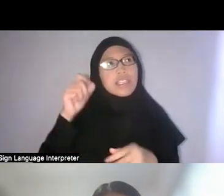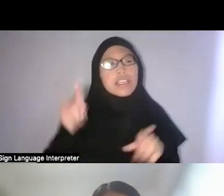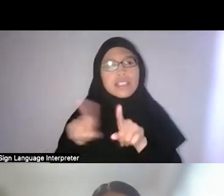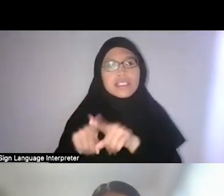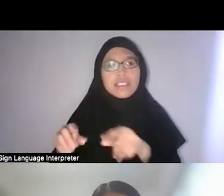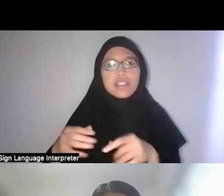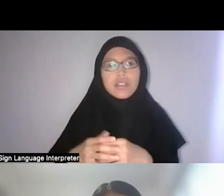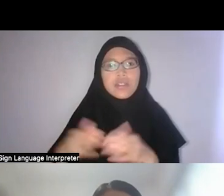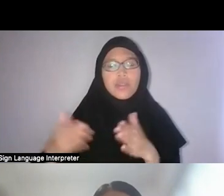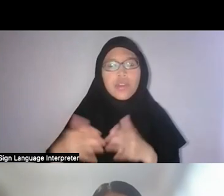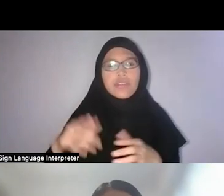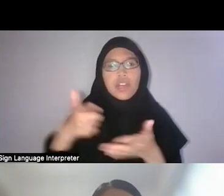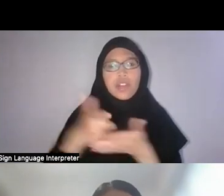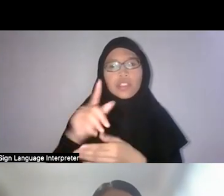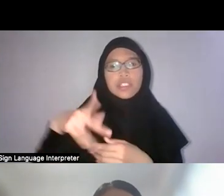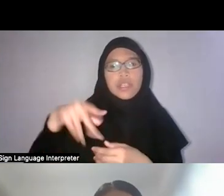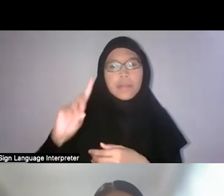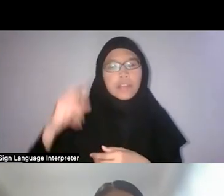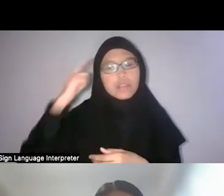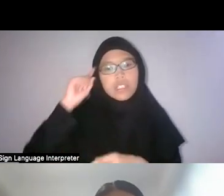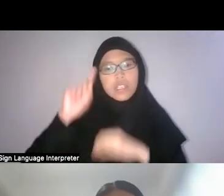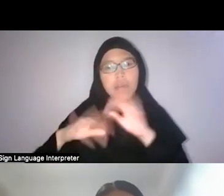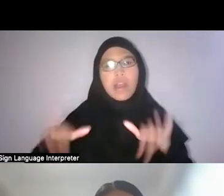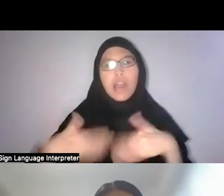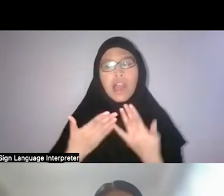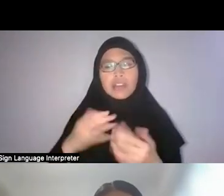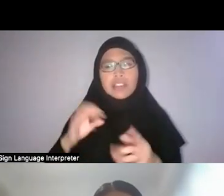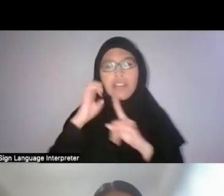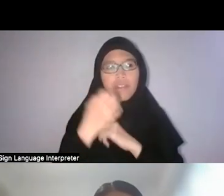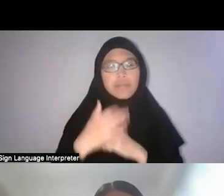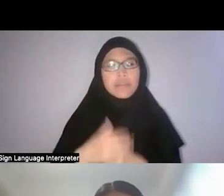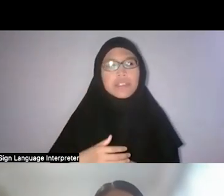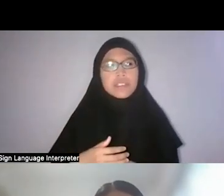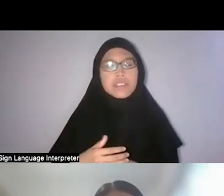to think about how this environment came about and how...